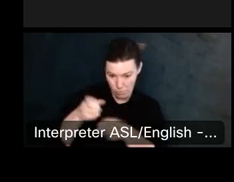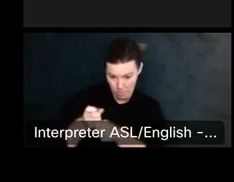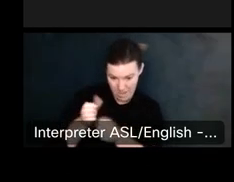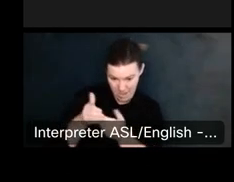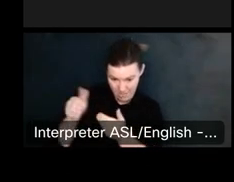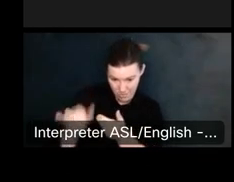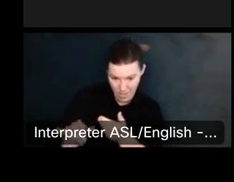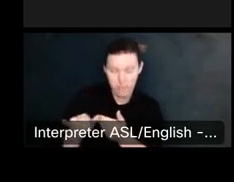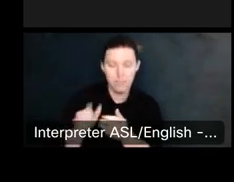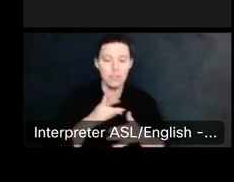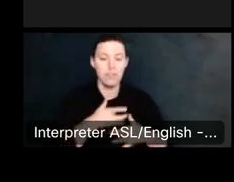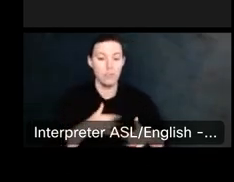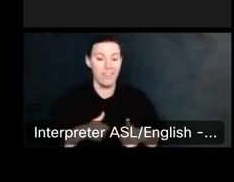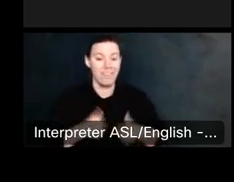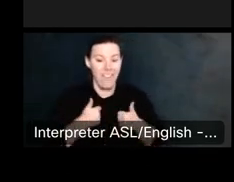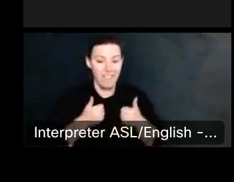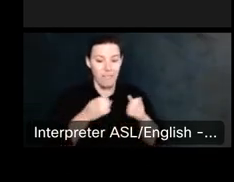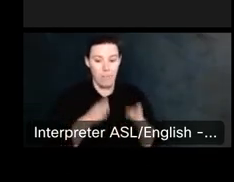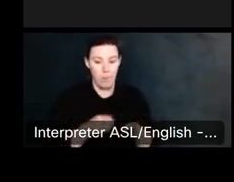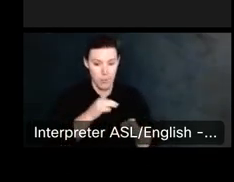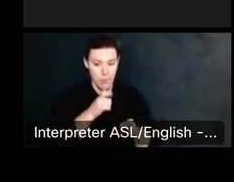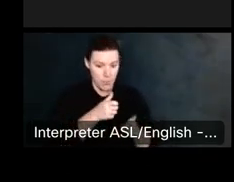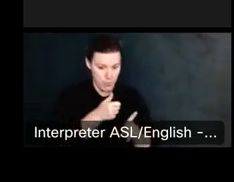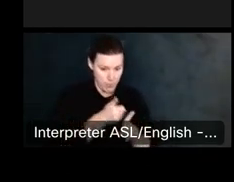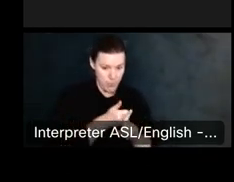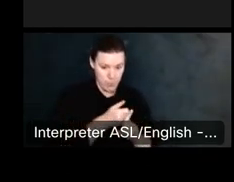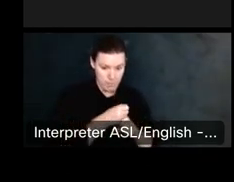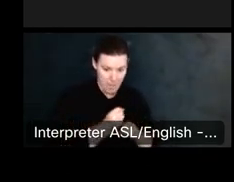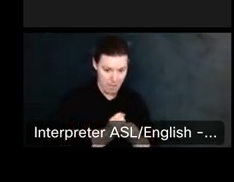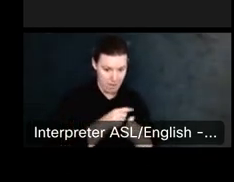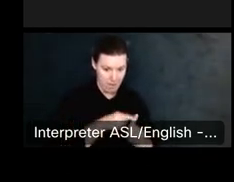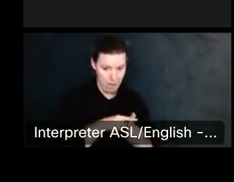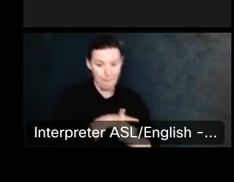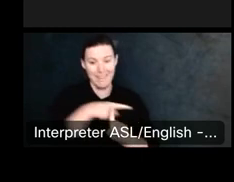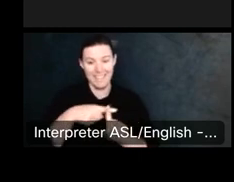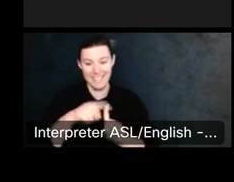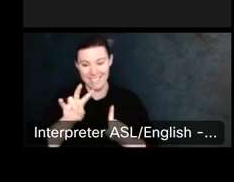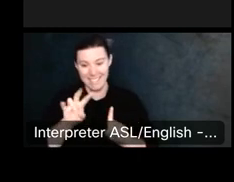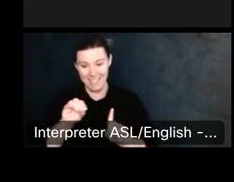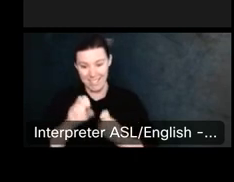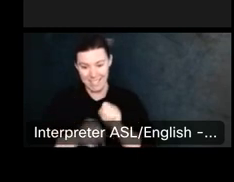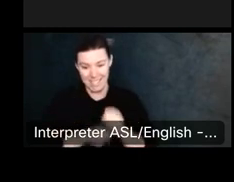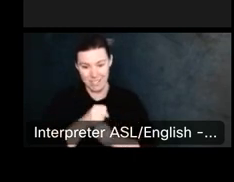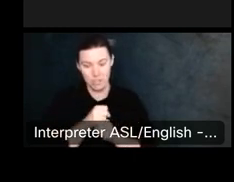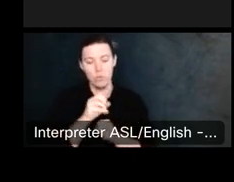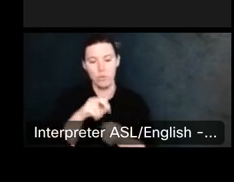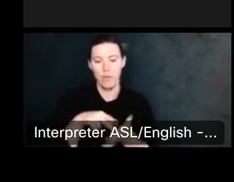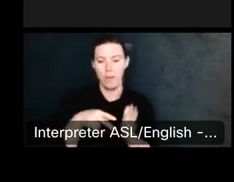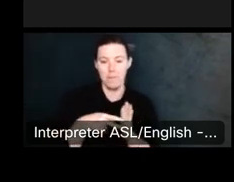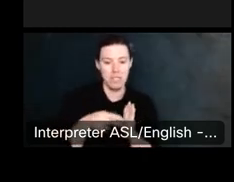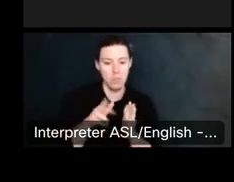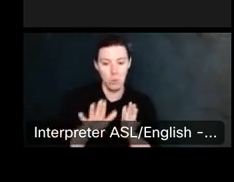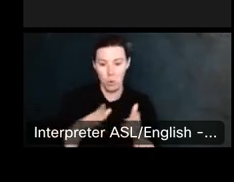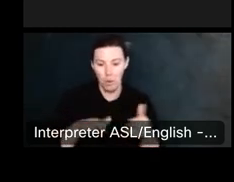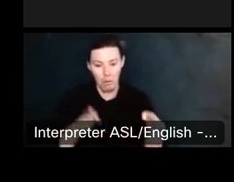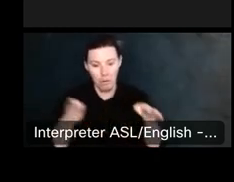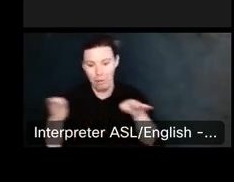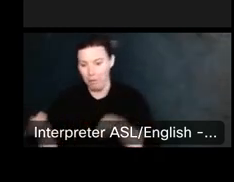Rights in your works, can extend past your lifetime and so it's something that can be passed down in your estate.